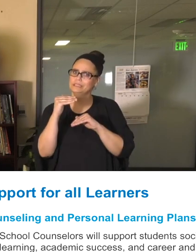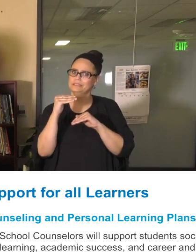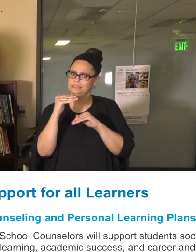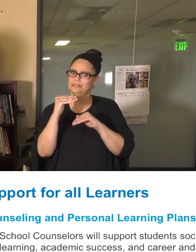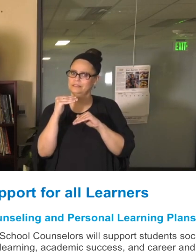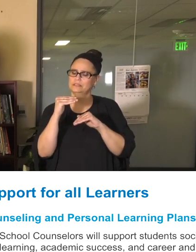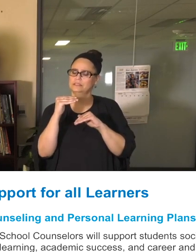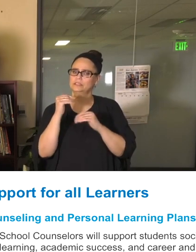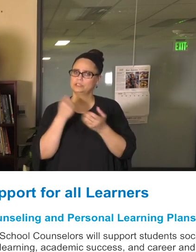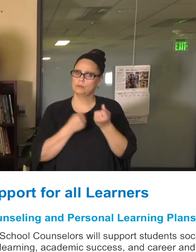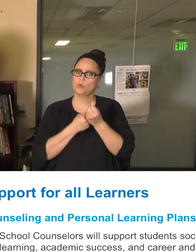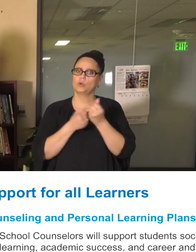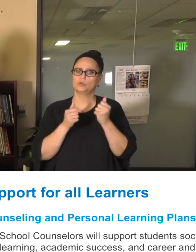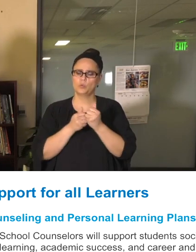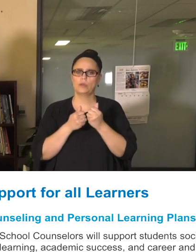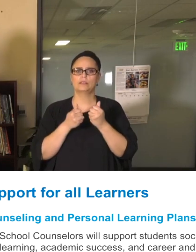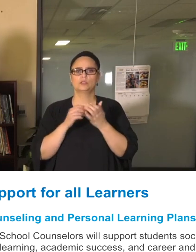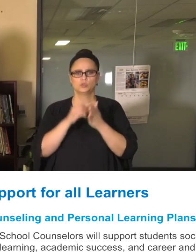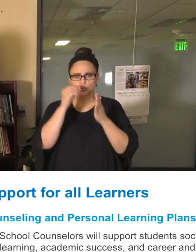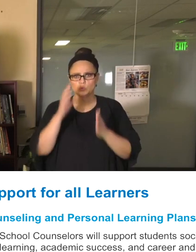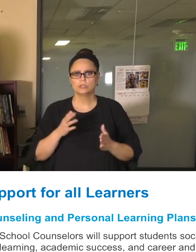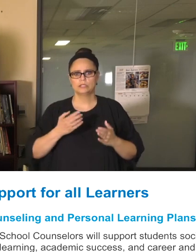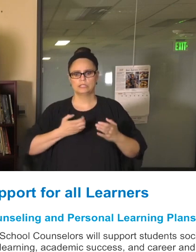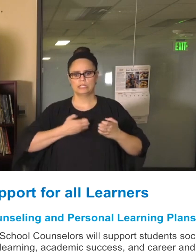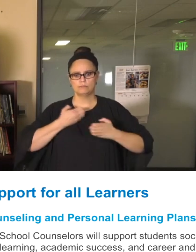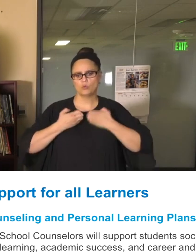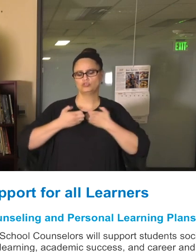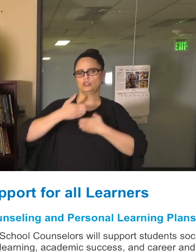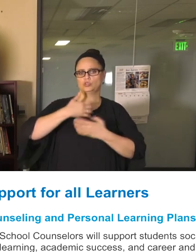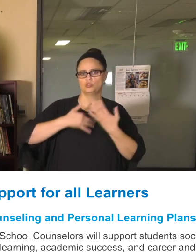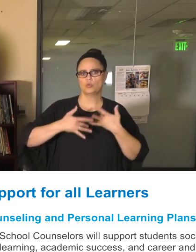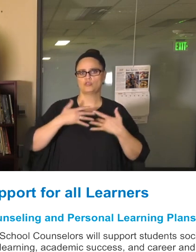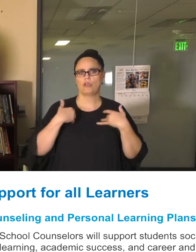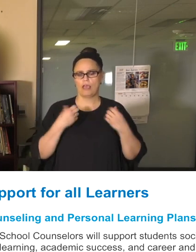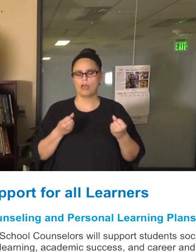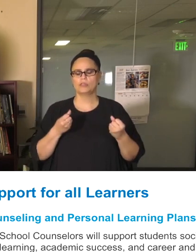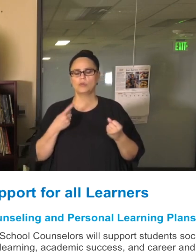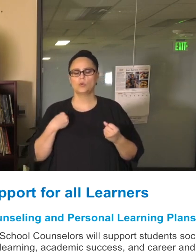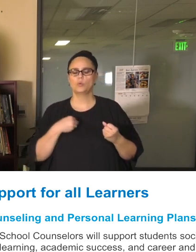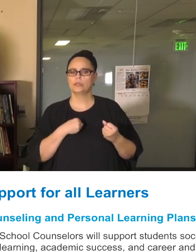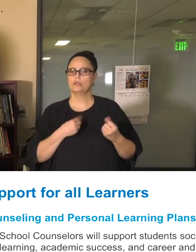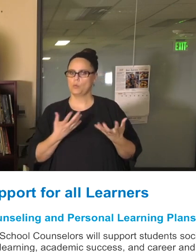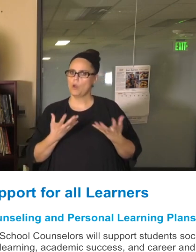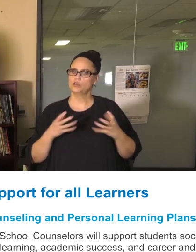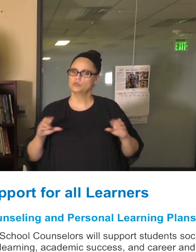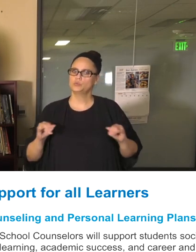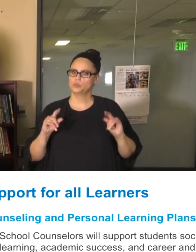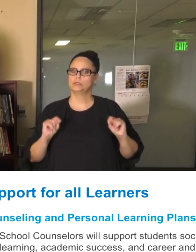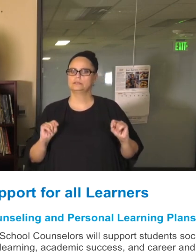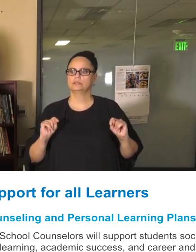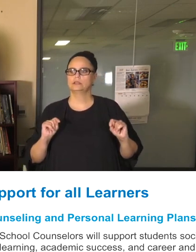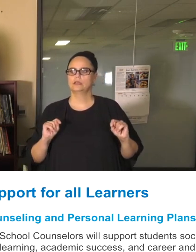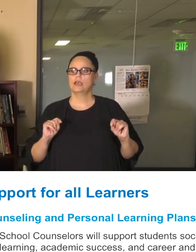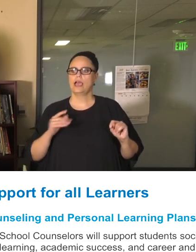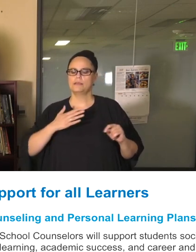health, we want to be able to do that. I'm happy that our Office of School Student Support